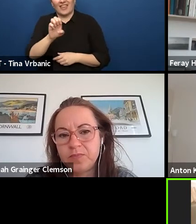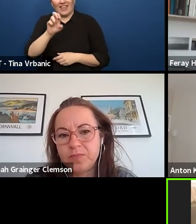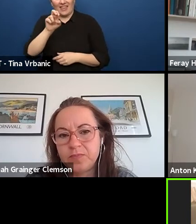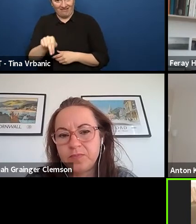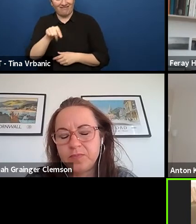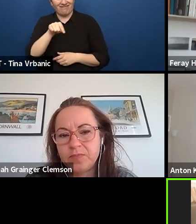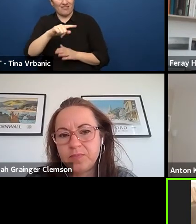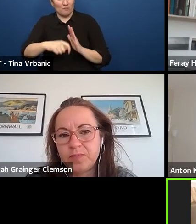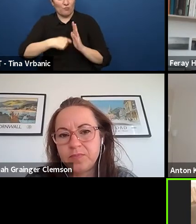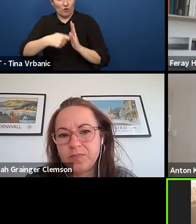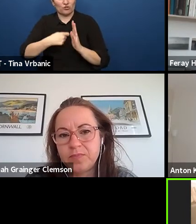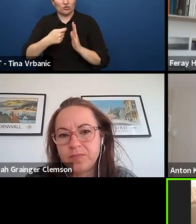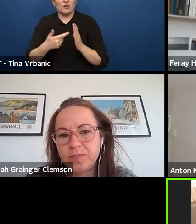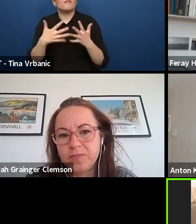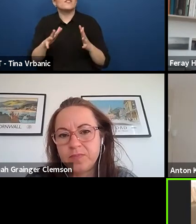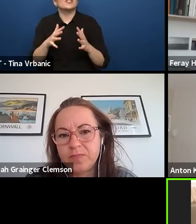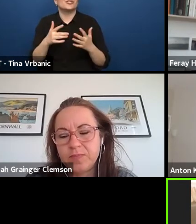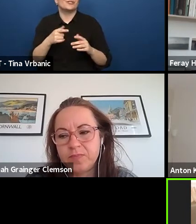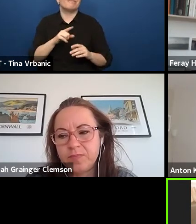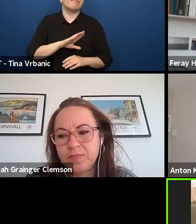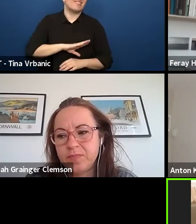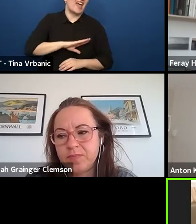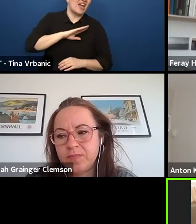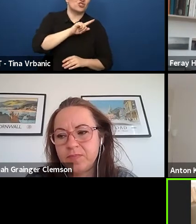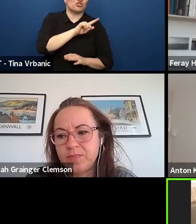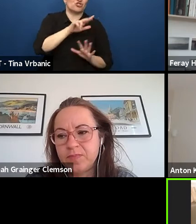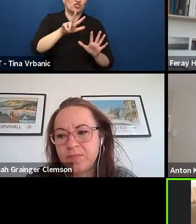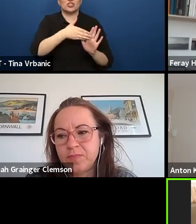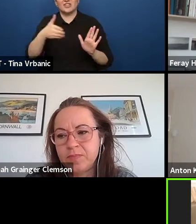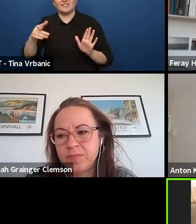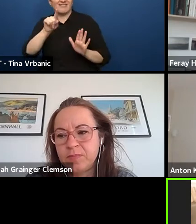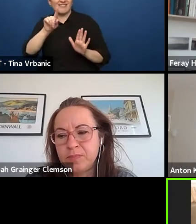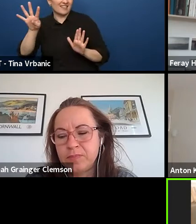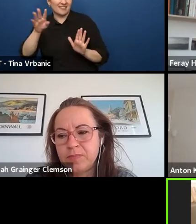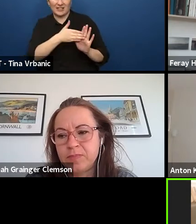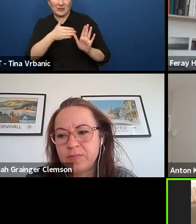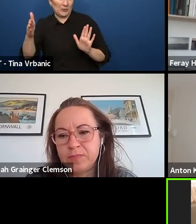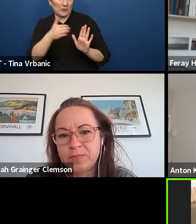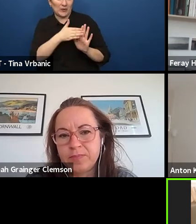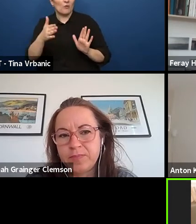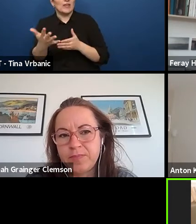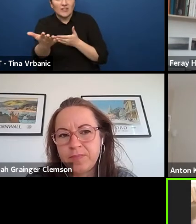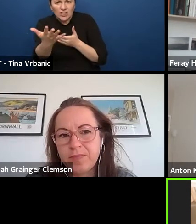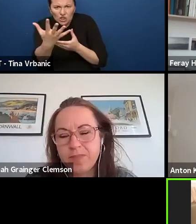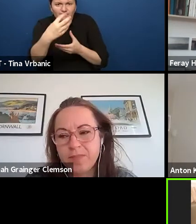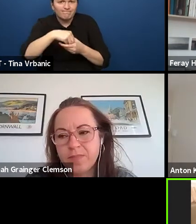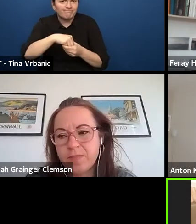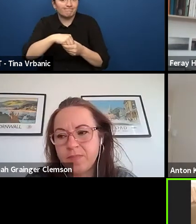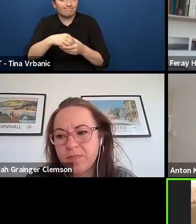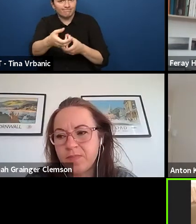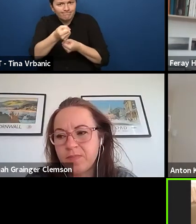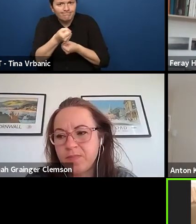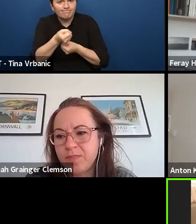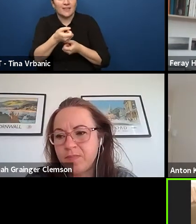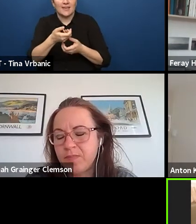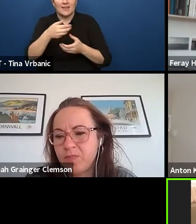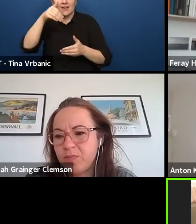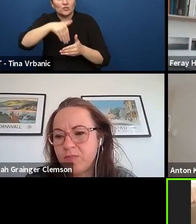we have been inventing new format or using old format, just to make you an example.